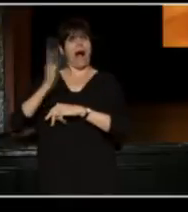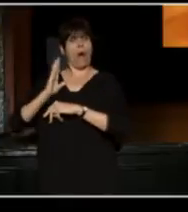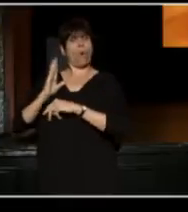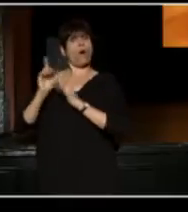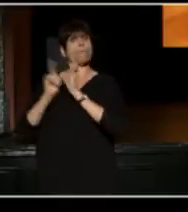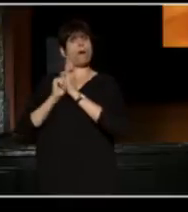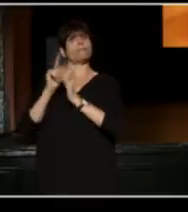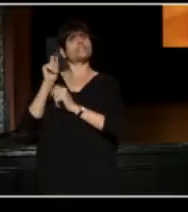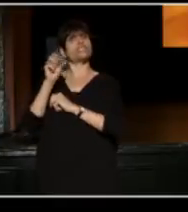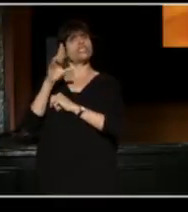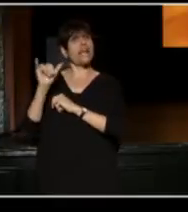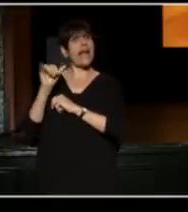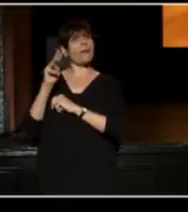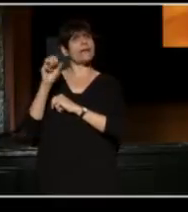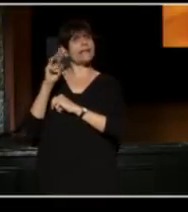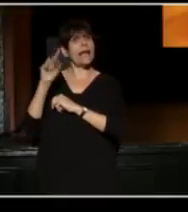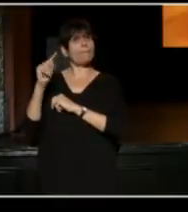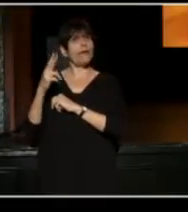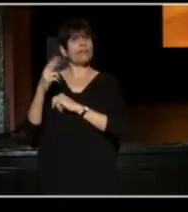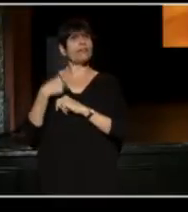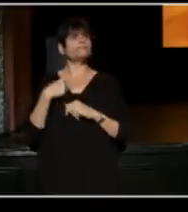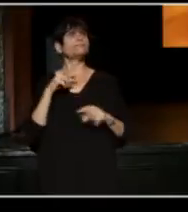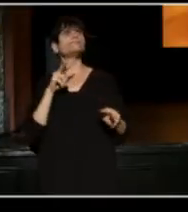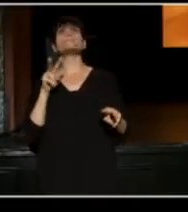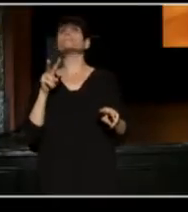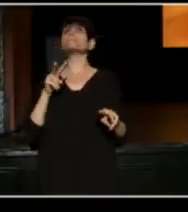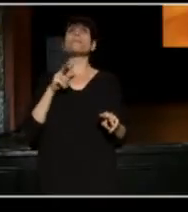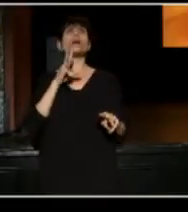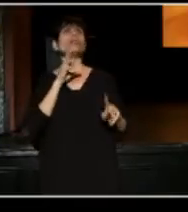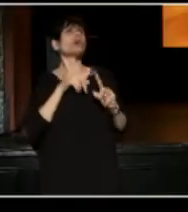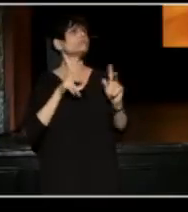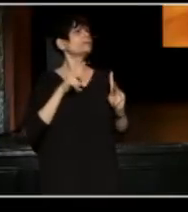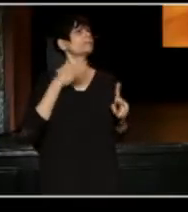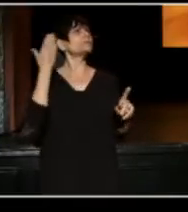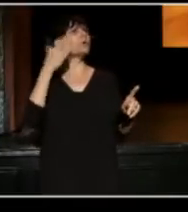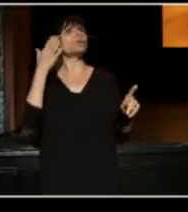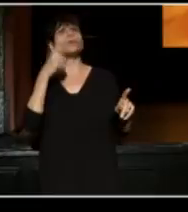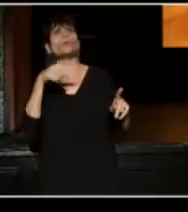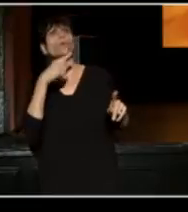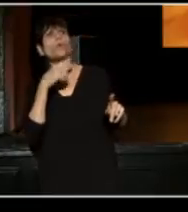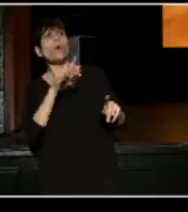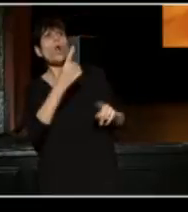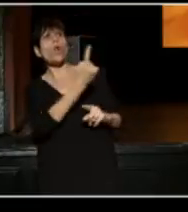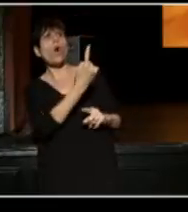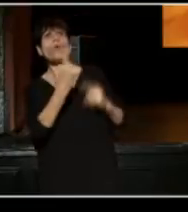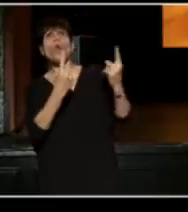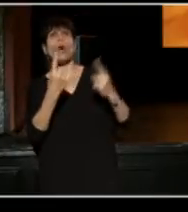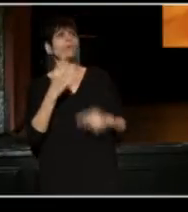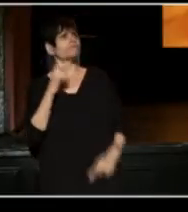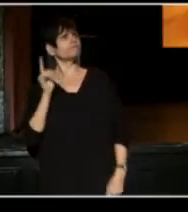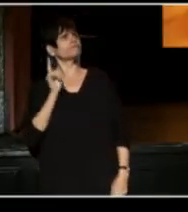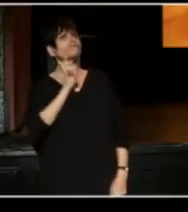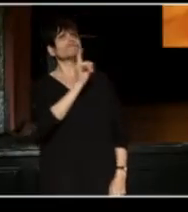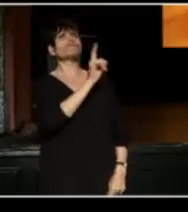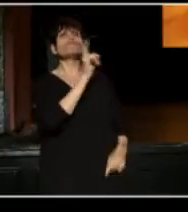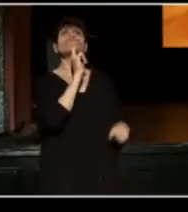was tasked to talk to artists who didn't seem to know anyone. And so, we approached the emerging playwright as he stood off to decide